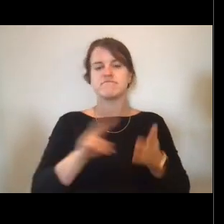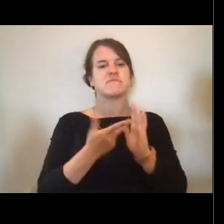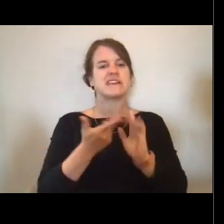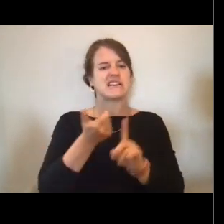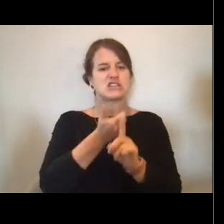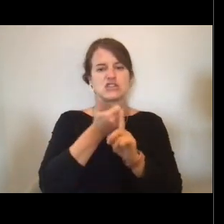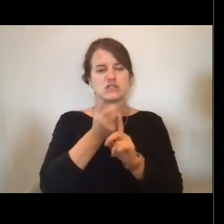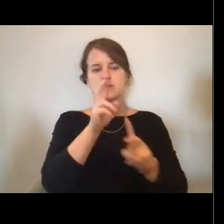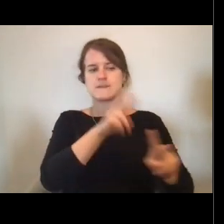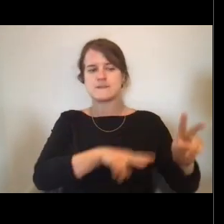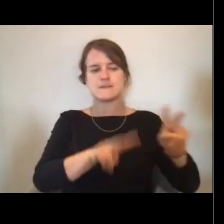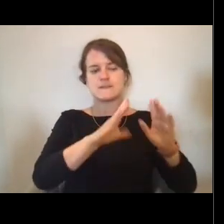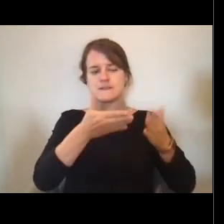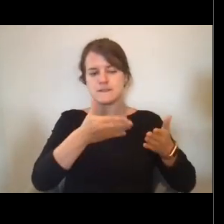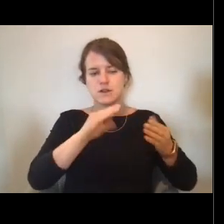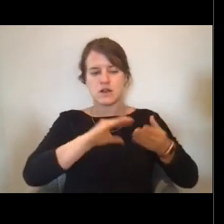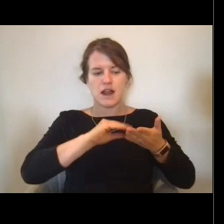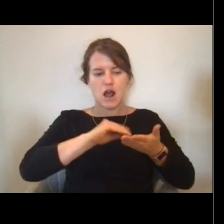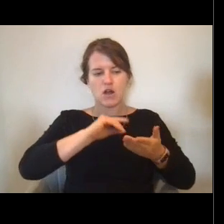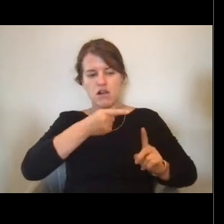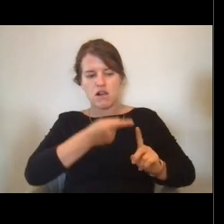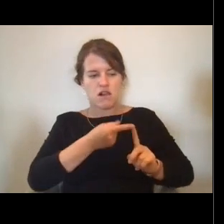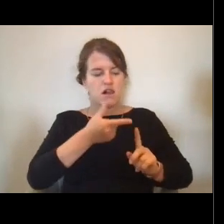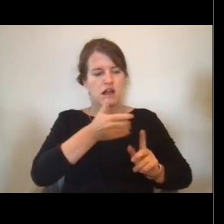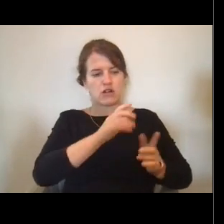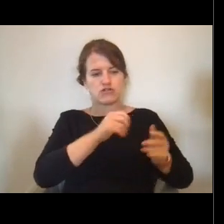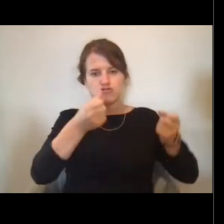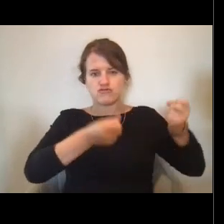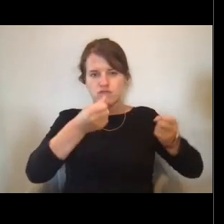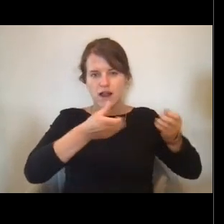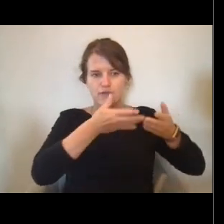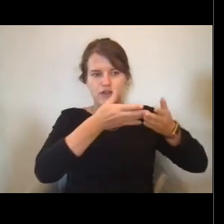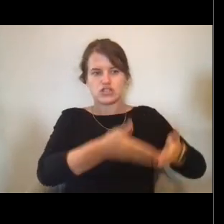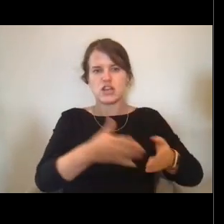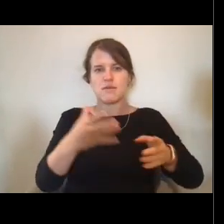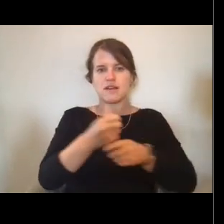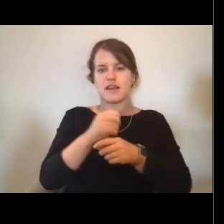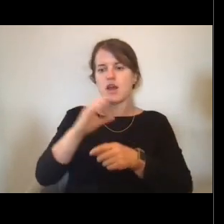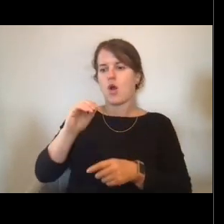and getting that OOD qualification. And you're going to be working on some collateral duties